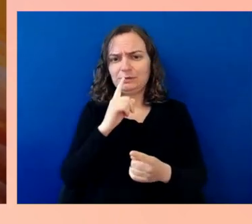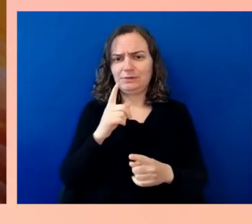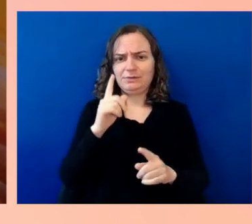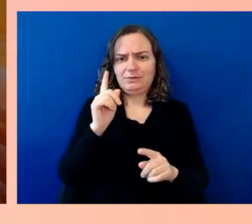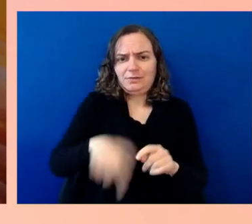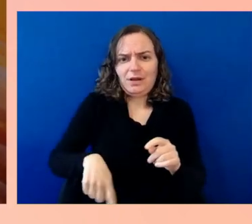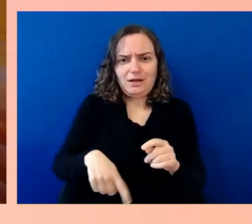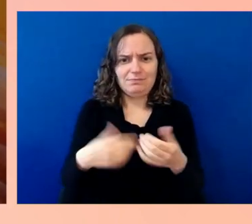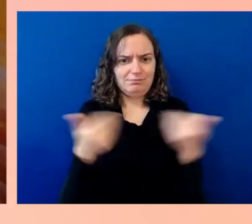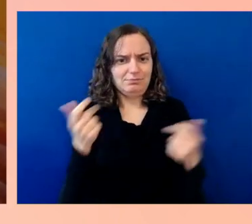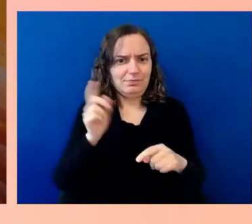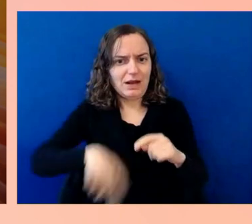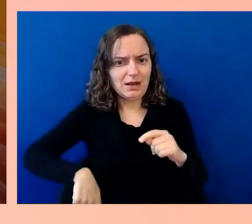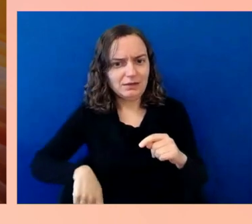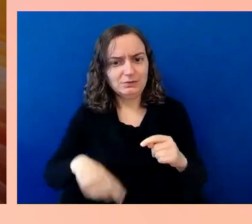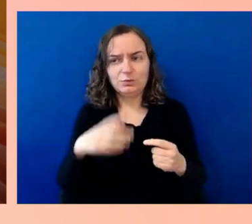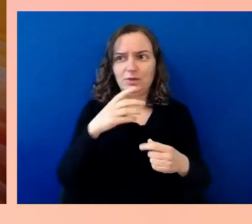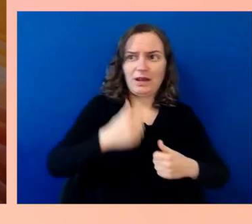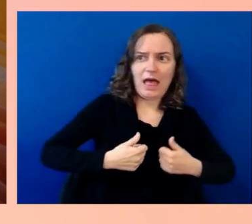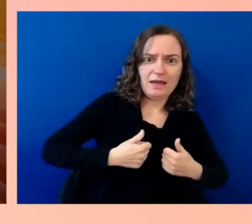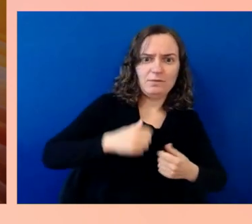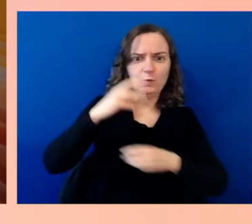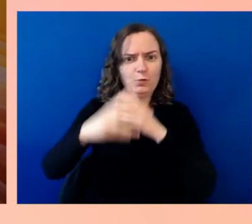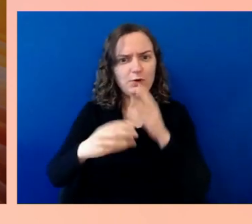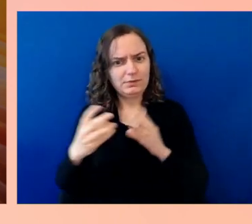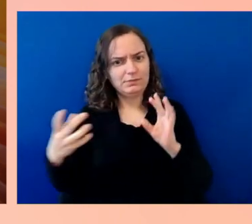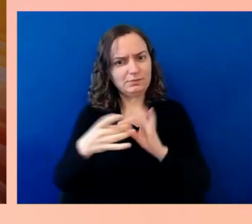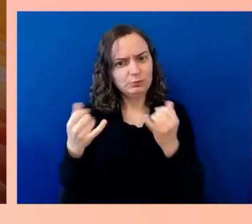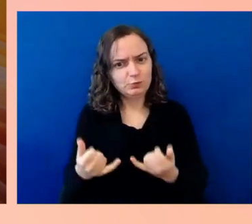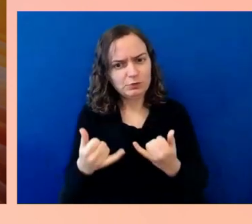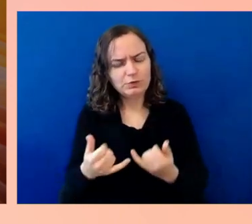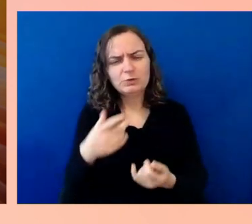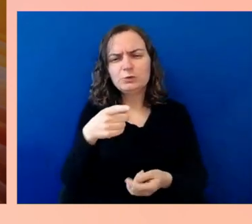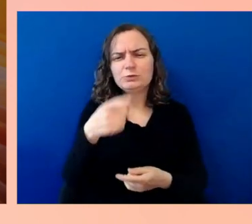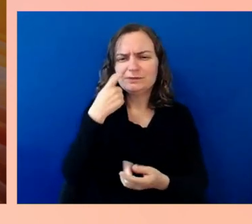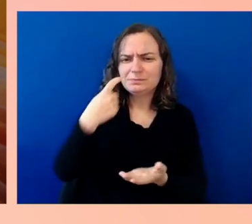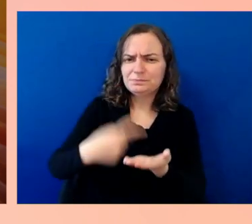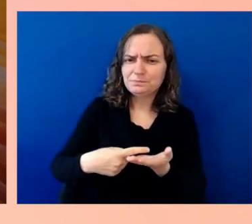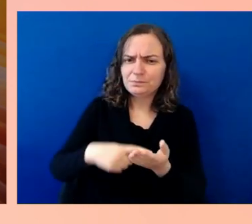I think not just eloquently, but passionately about what it means for